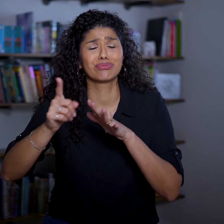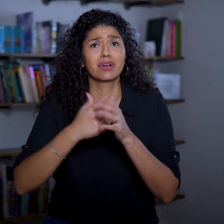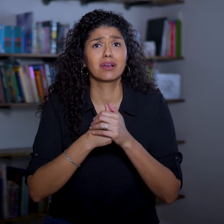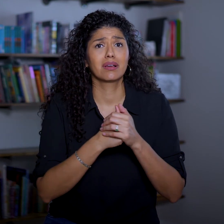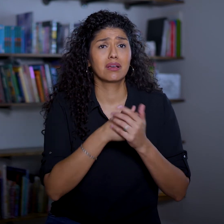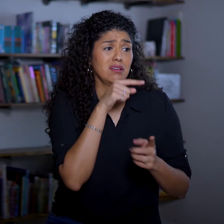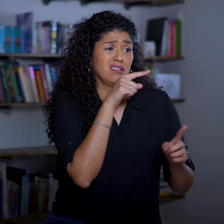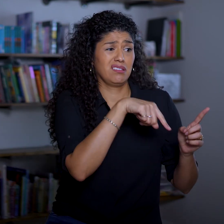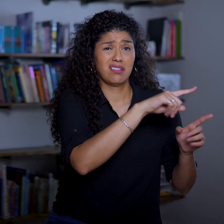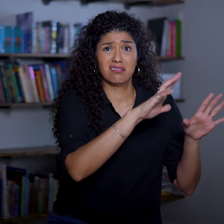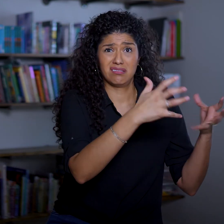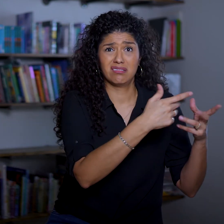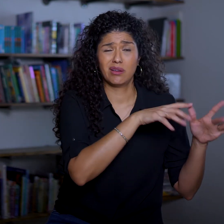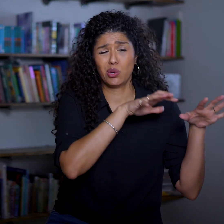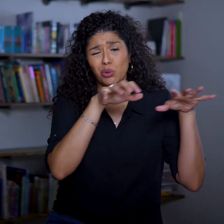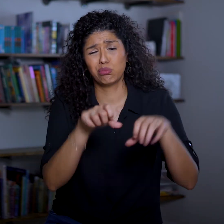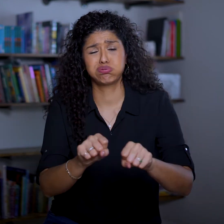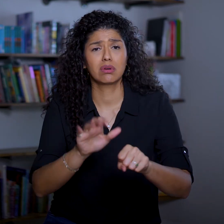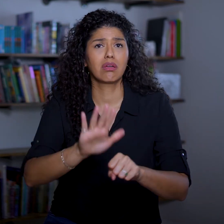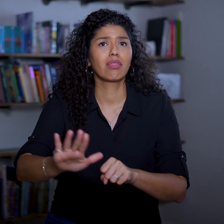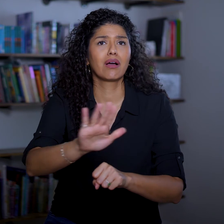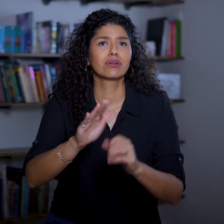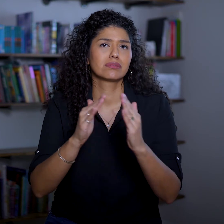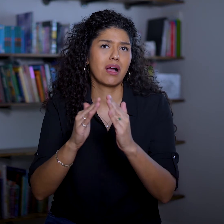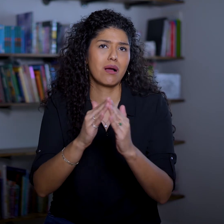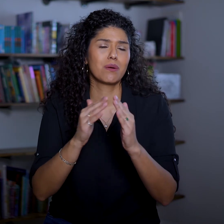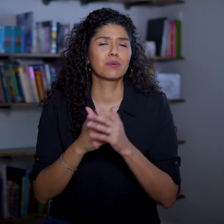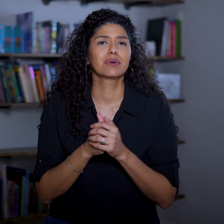and the Phillies take over their towns.